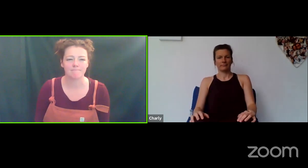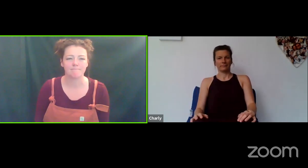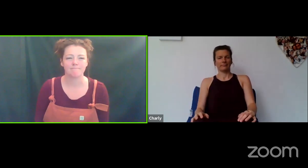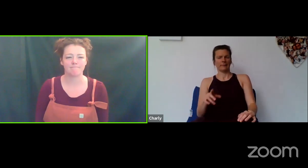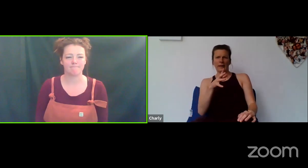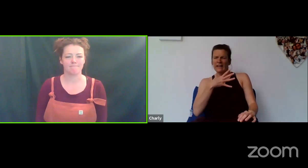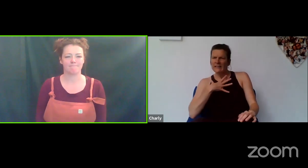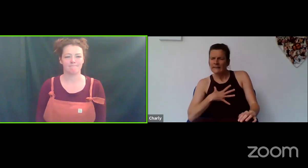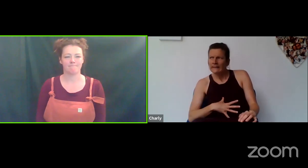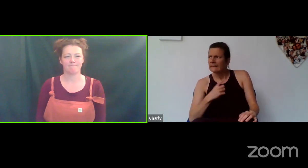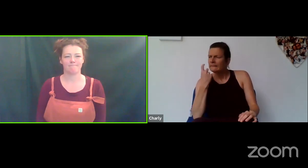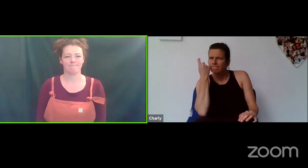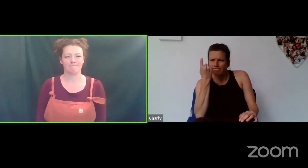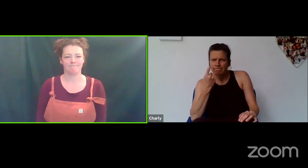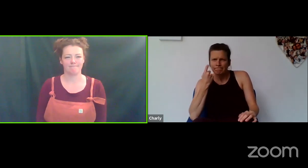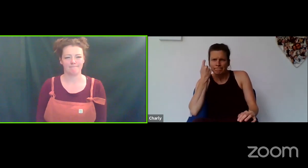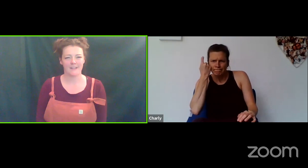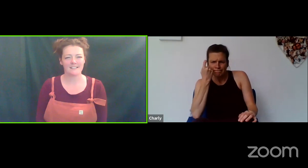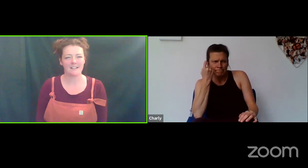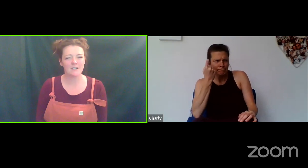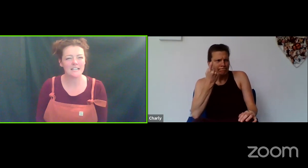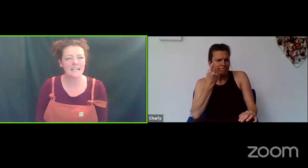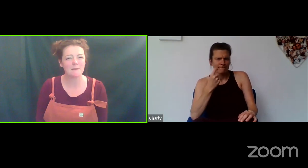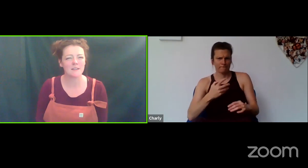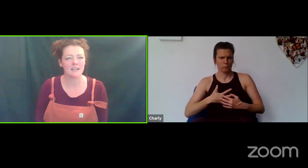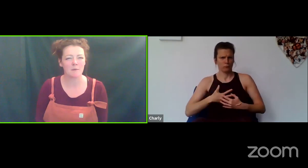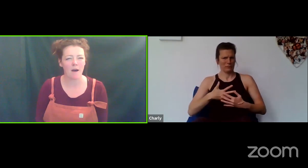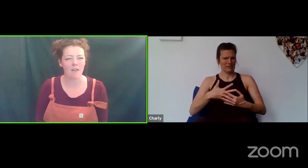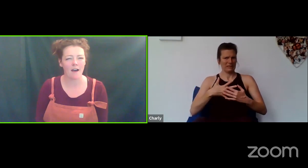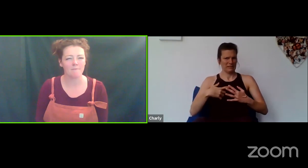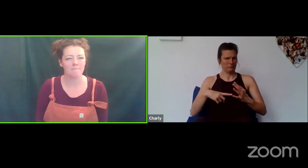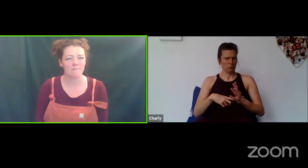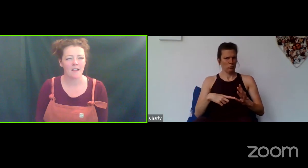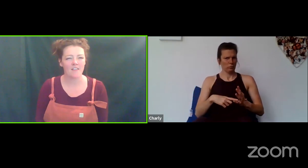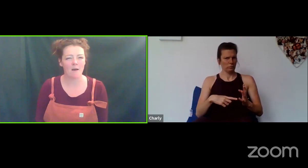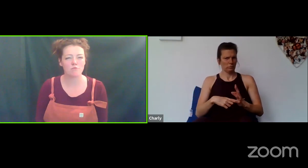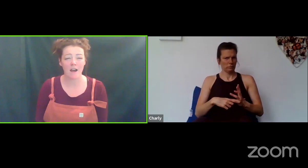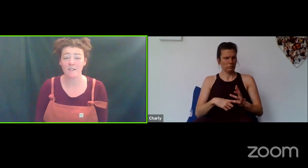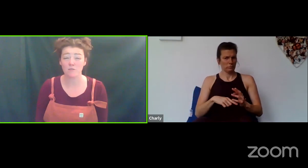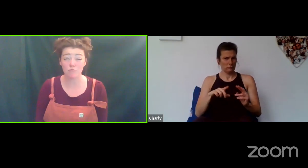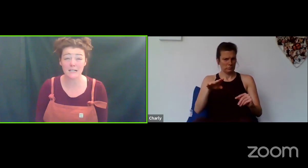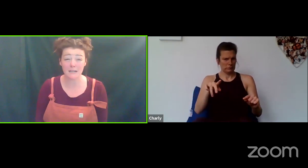So really keep thinking about that. That breath, it's really